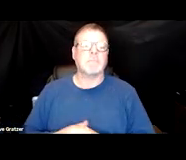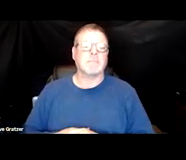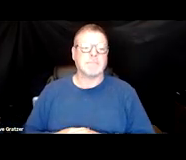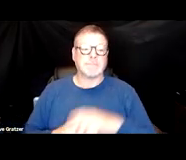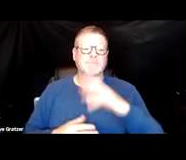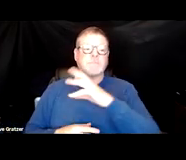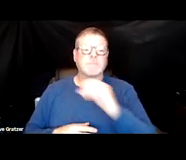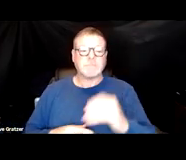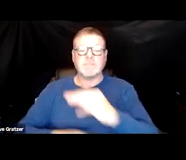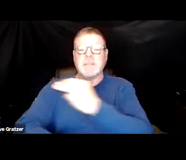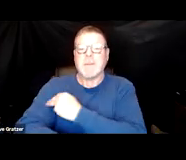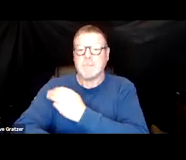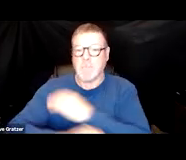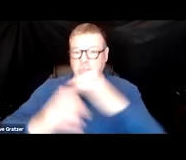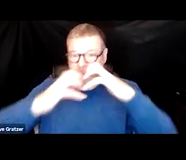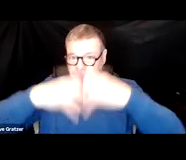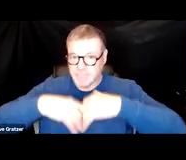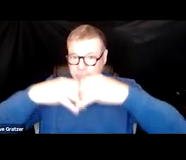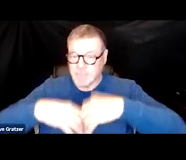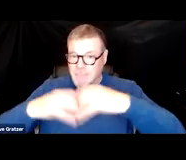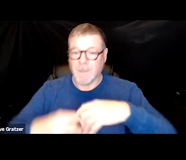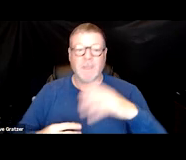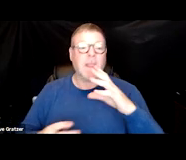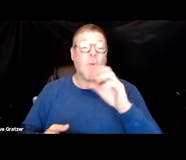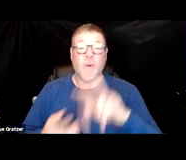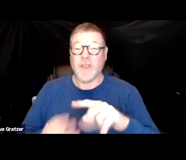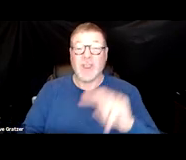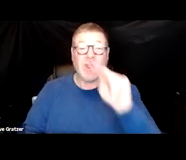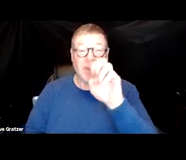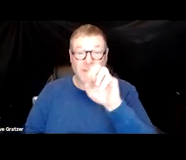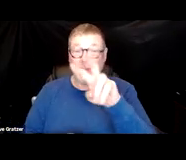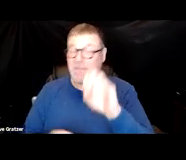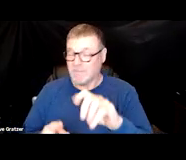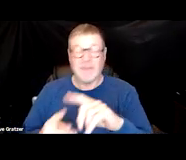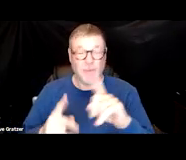muscleopathy and even neuropathy. So there's a long course of recovery